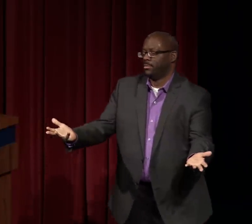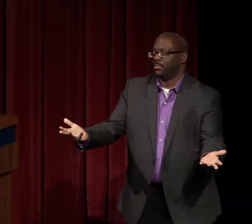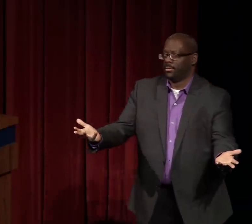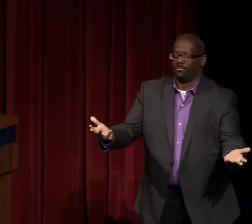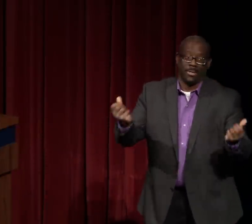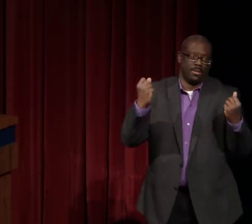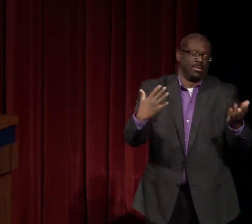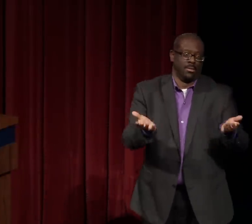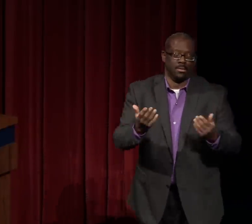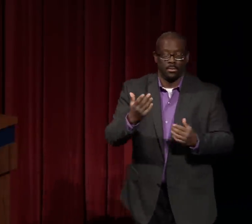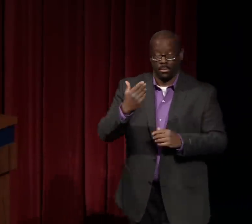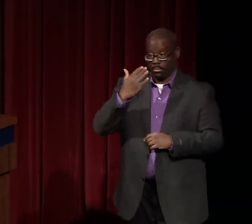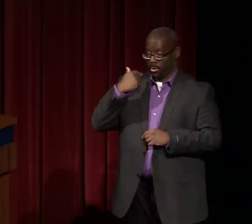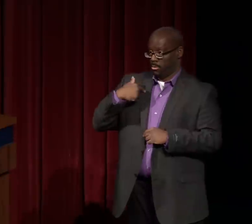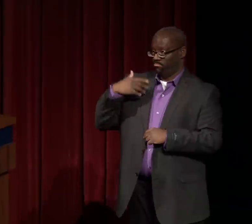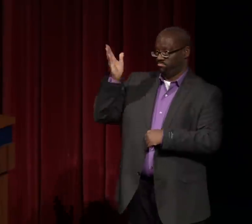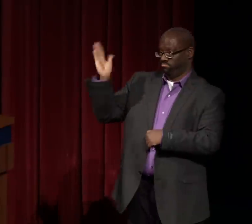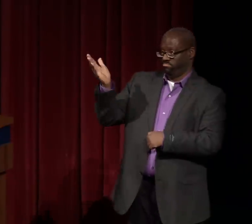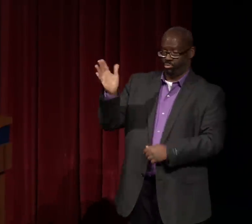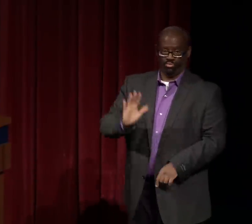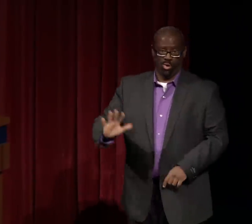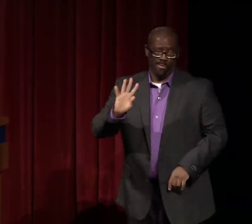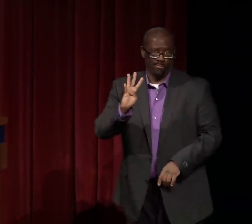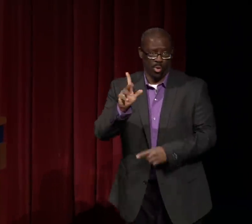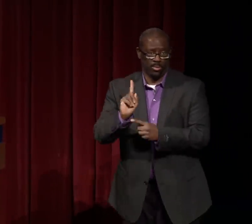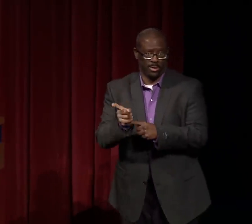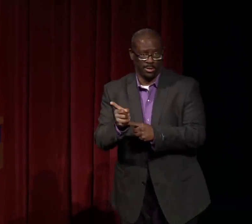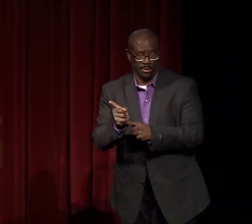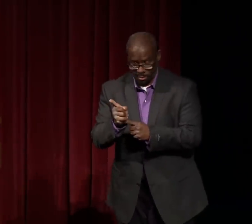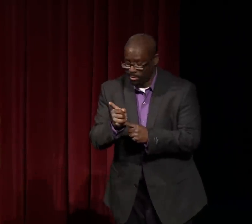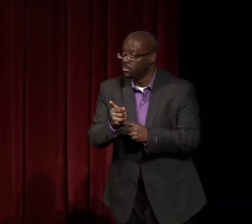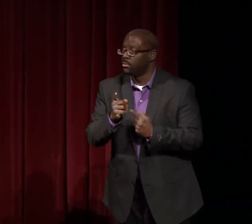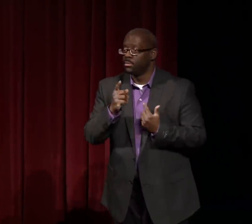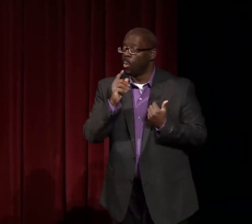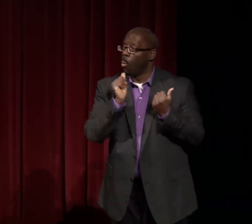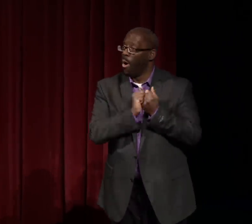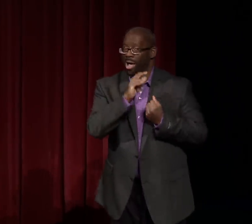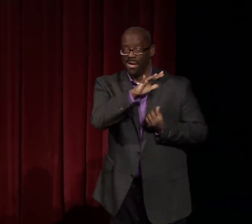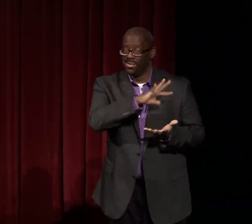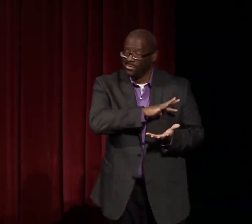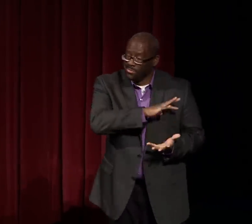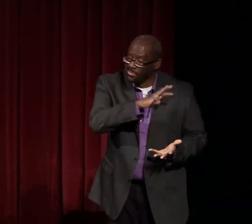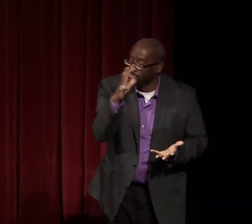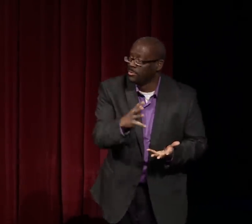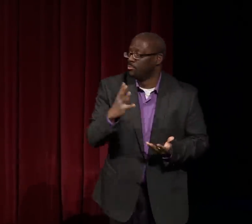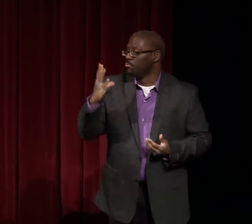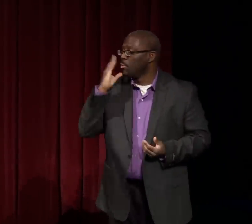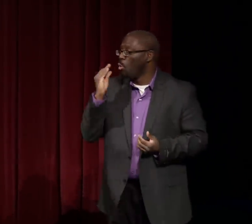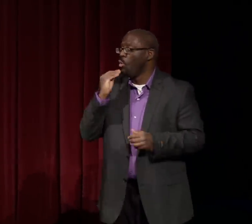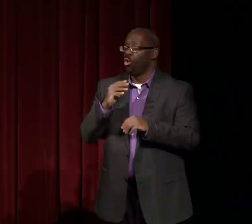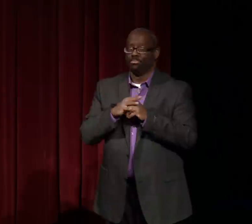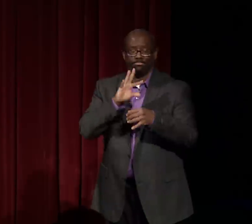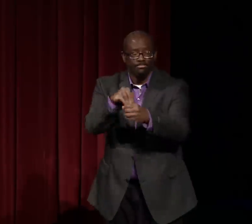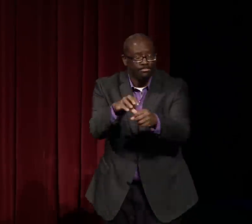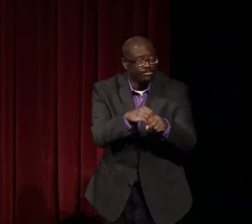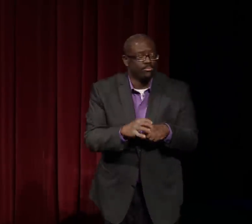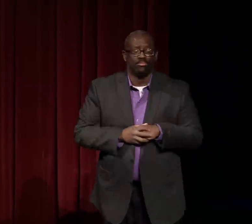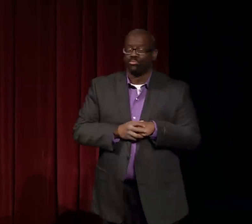I did extensive research and was able to find many contributions that Dr. Marbury made to scholarship.